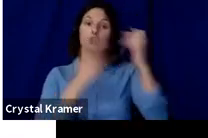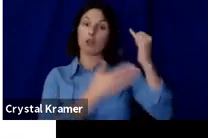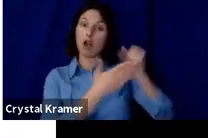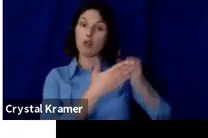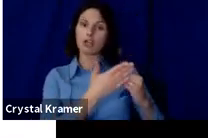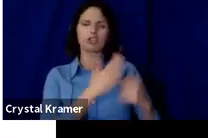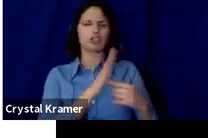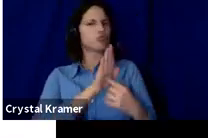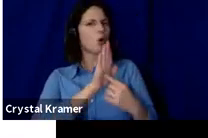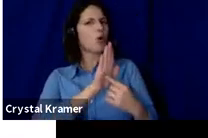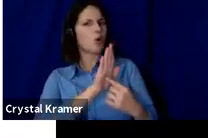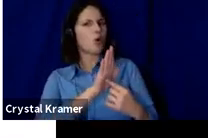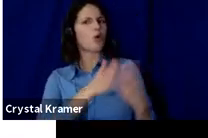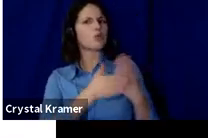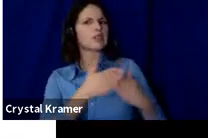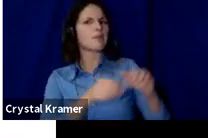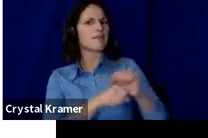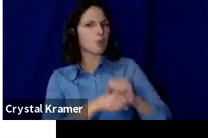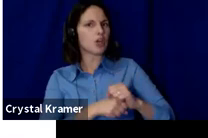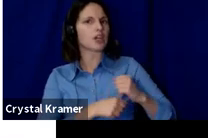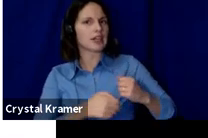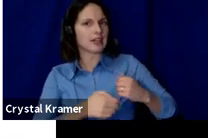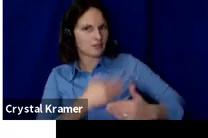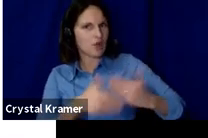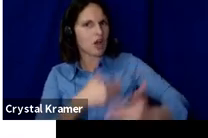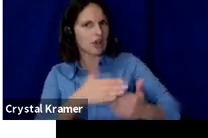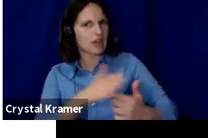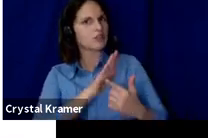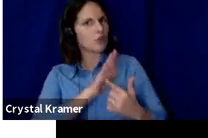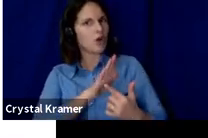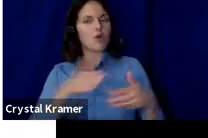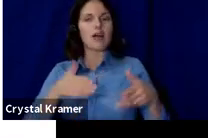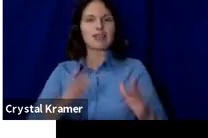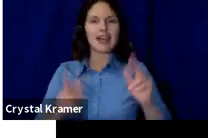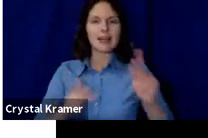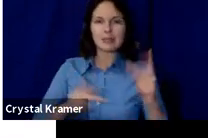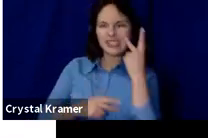Let people get a chance to see some of the behind‑the‑scenes work that goes into